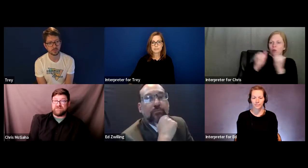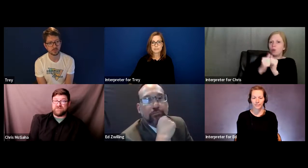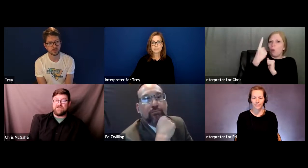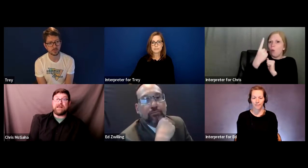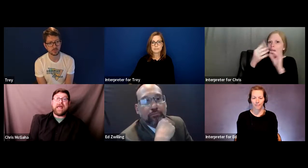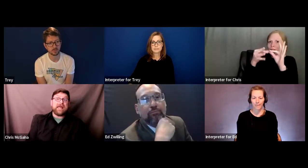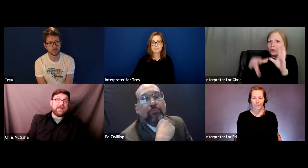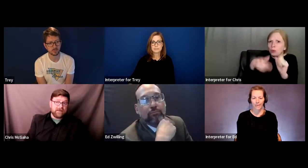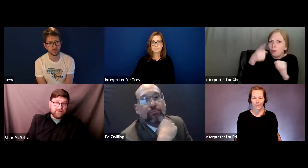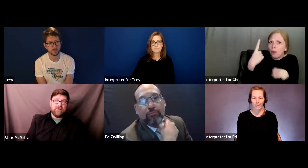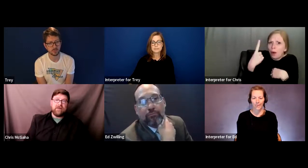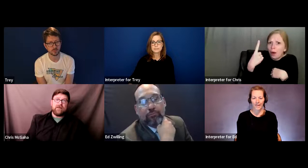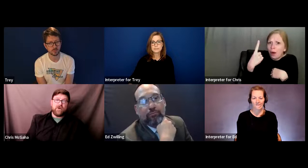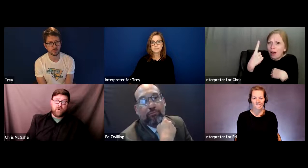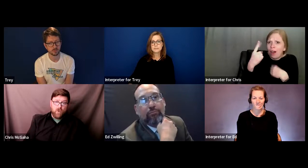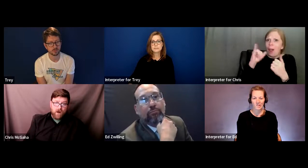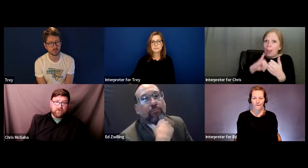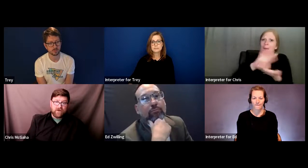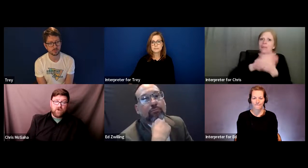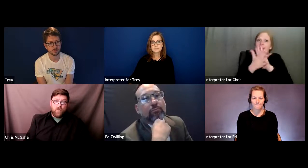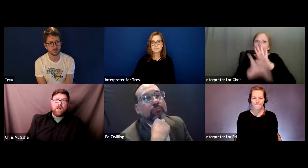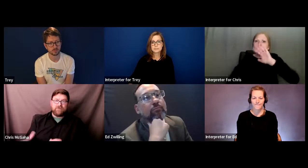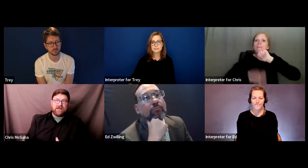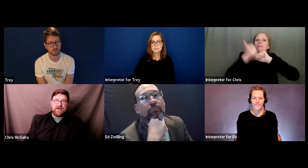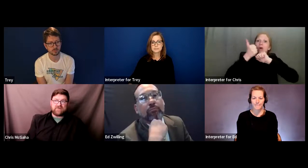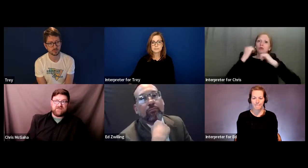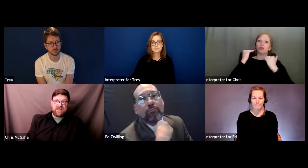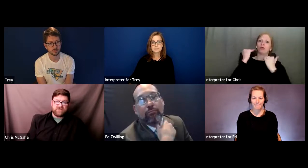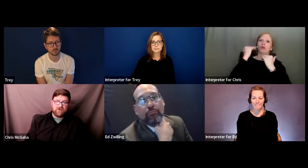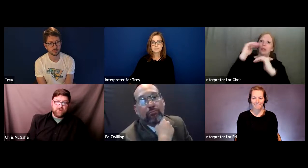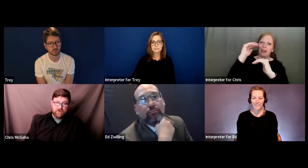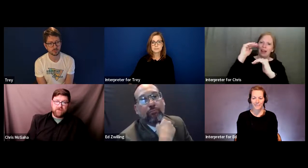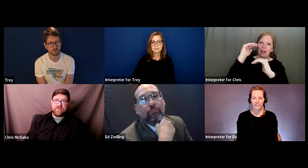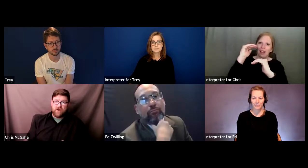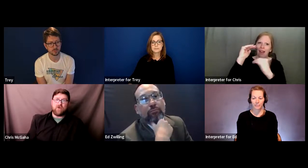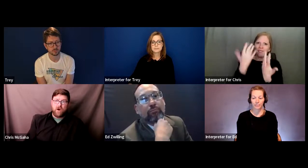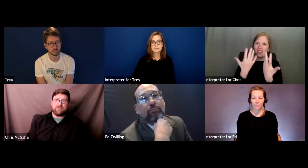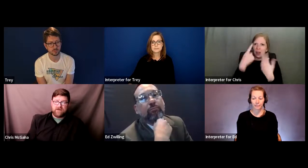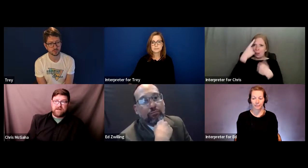of the student and the qualifying factors of that interpreter, if they are qualified